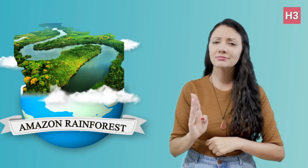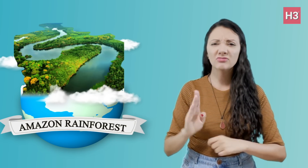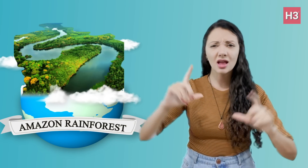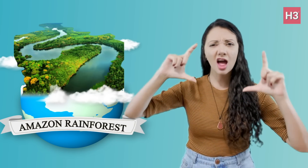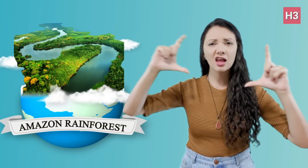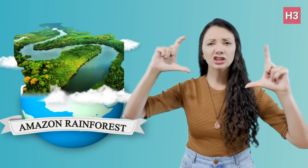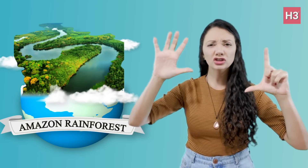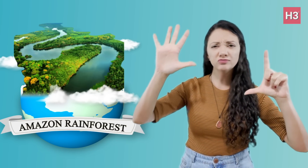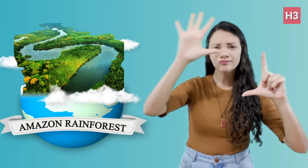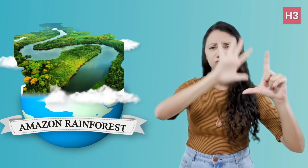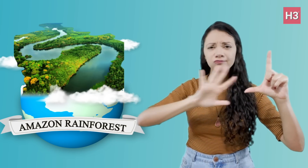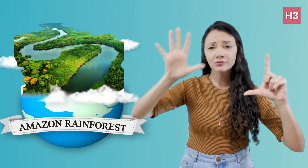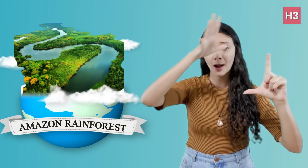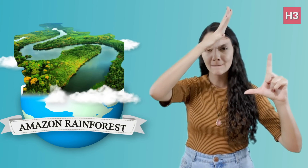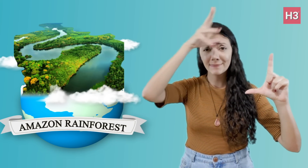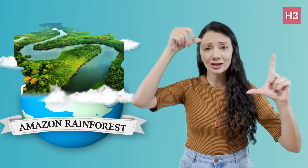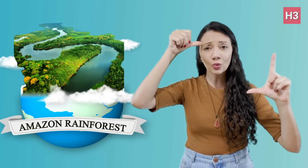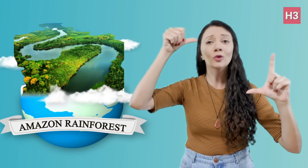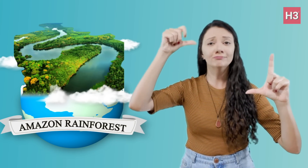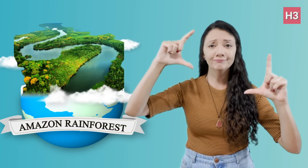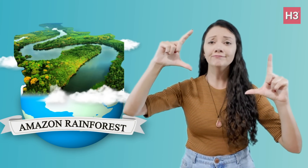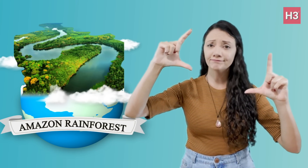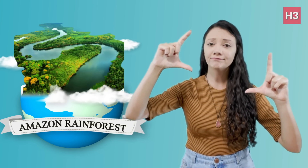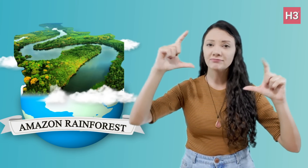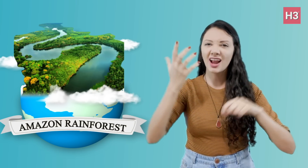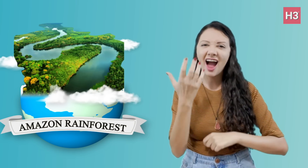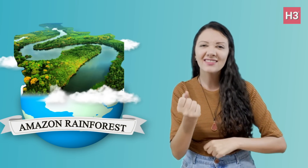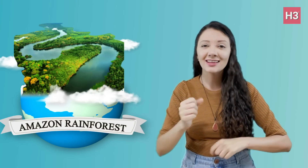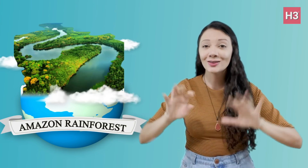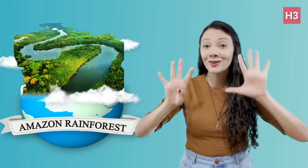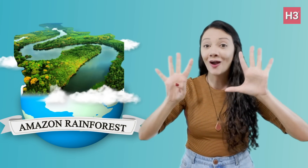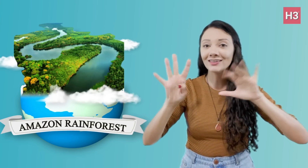The Amazon Rainforest is famous around the world